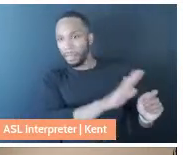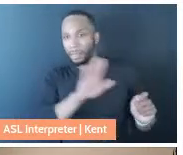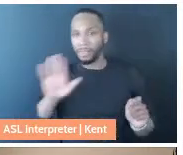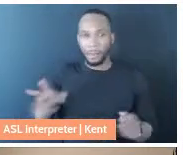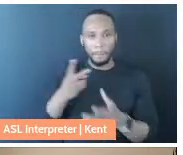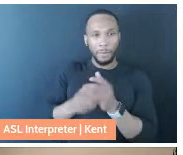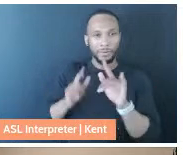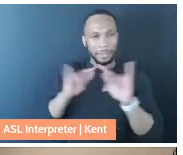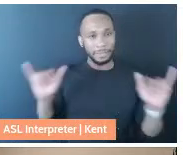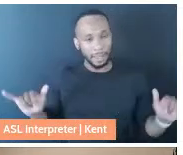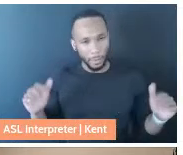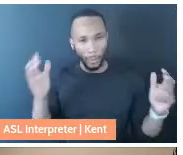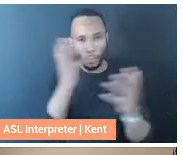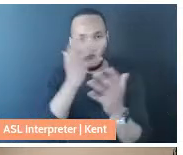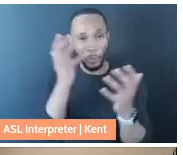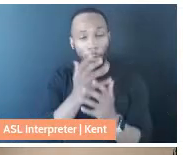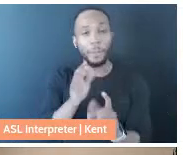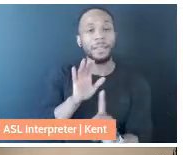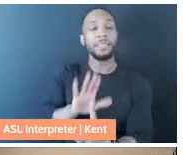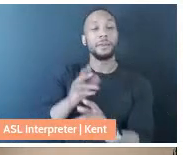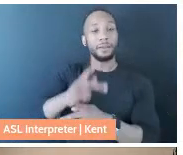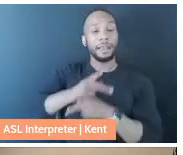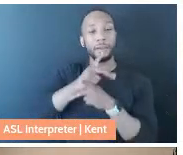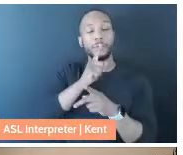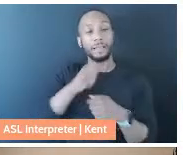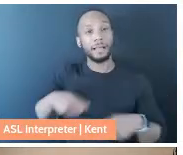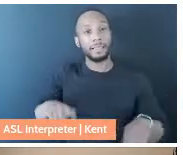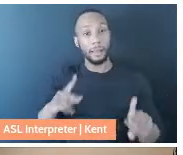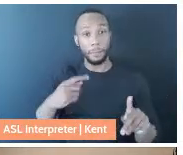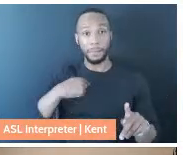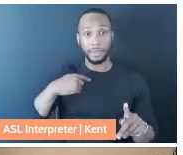But their care has allowed me to at least turn some of my attention back